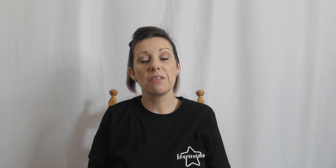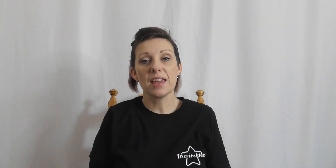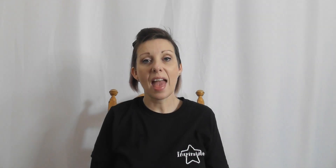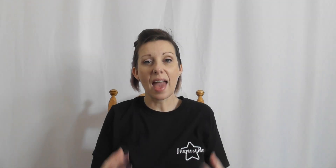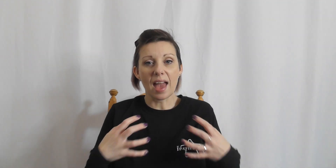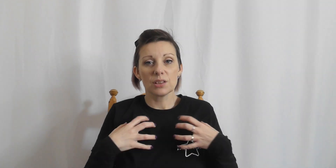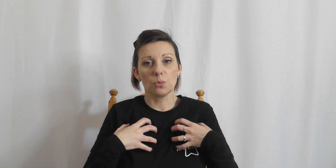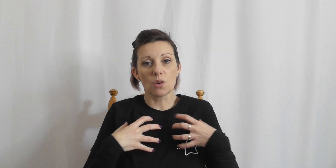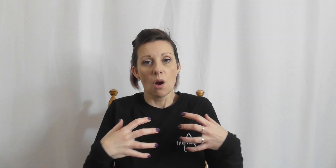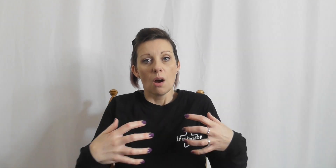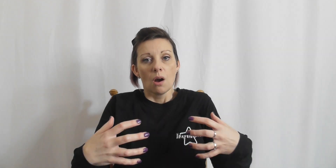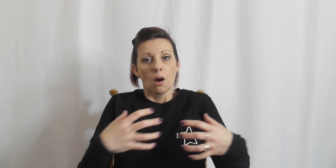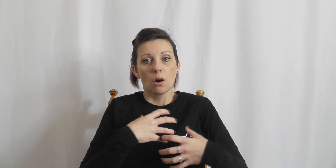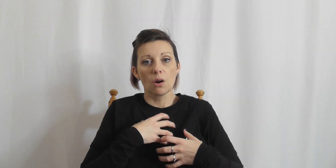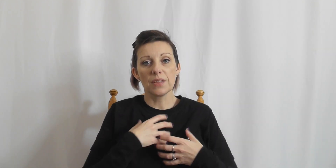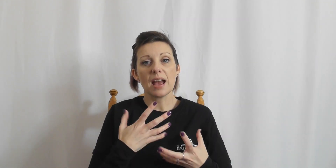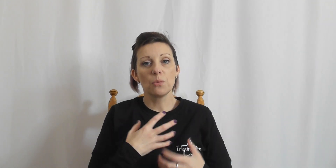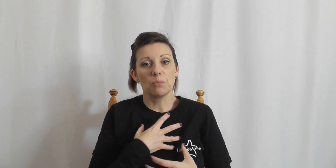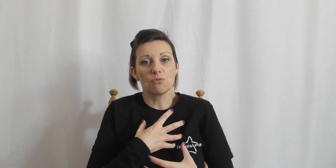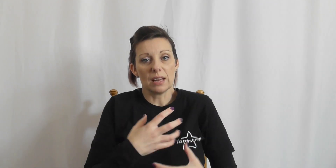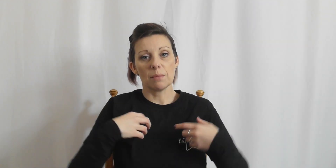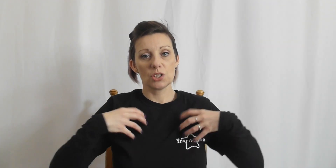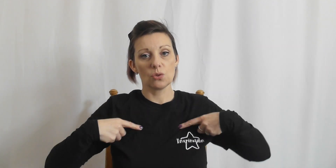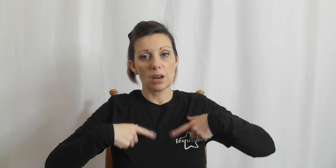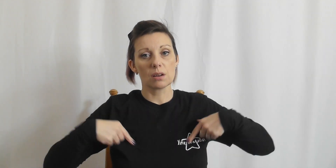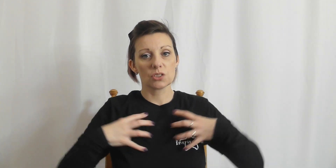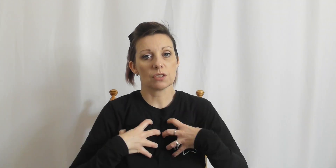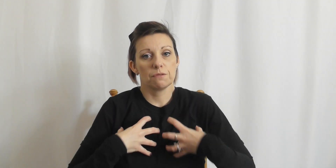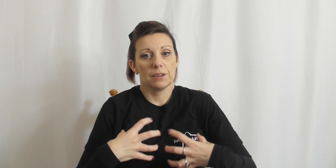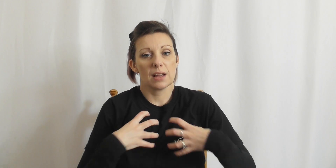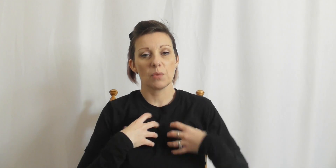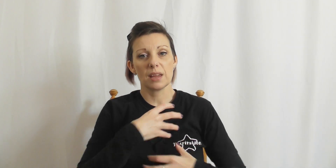the air, so we've got the air that we breathe imagine your lungs just filling up with air.